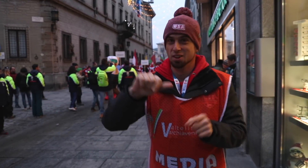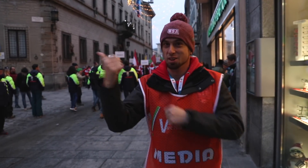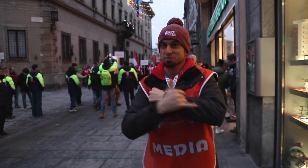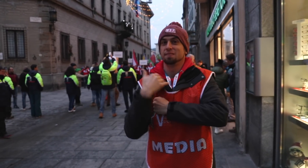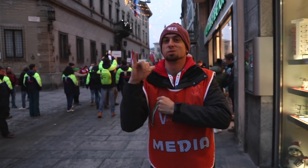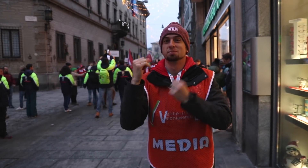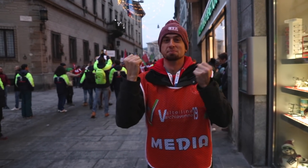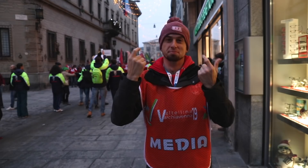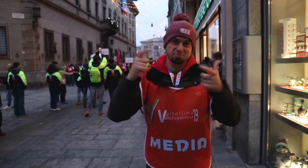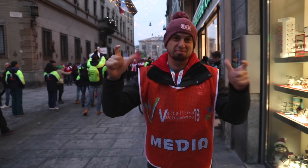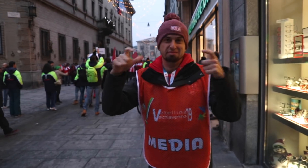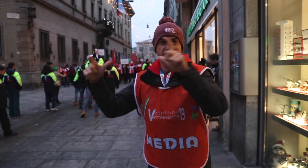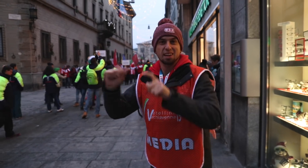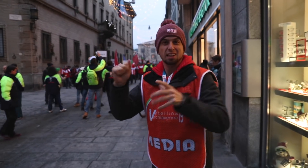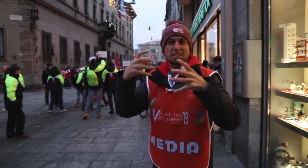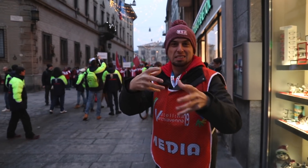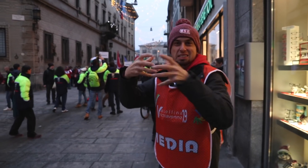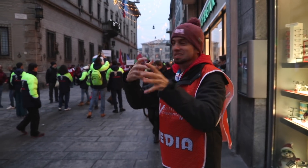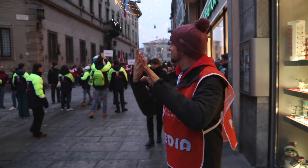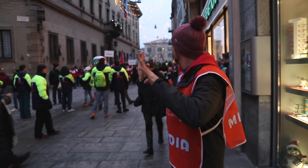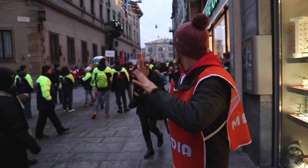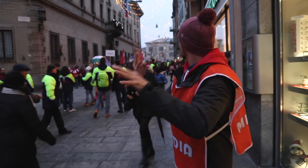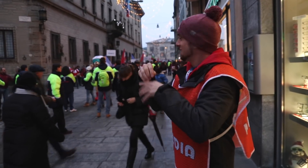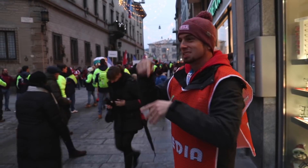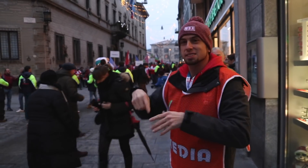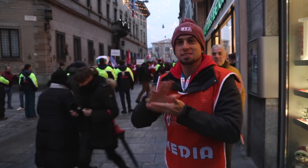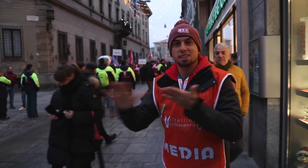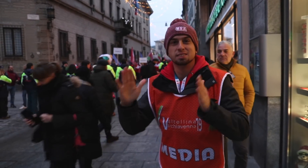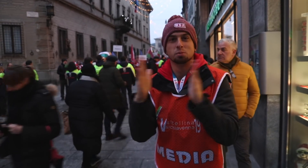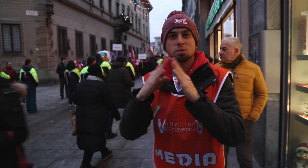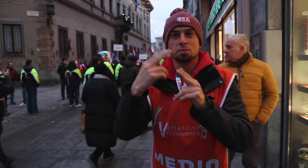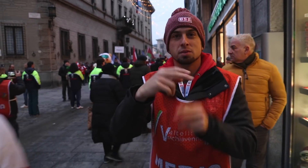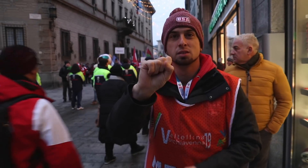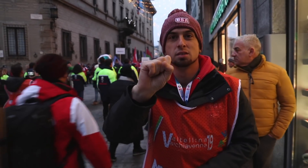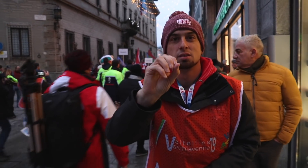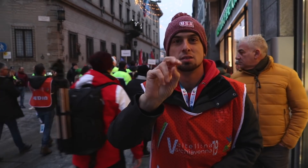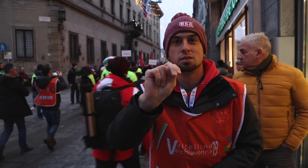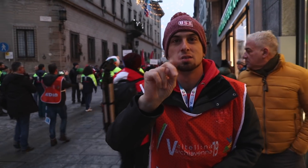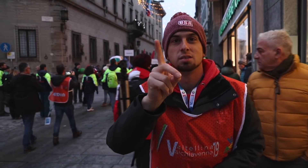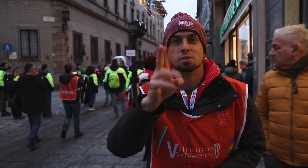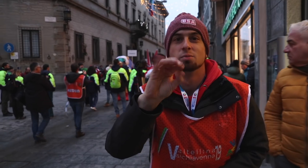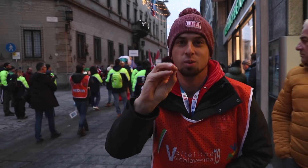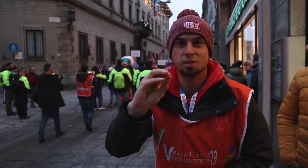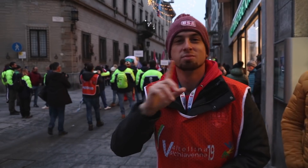and some other countries also have large delegations. This is a nice small town named Sondrio.